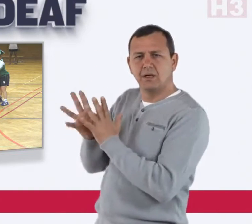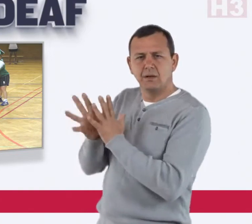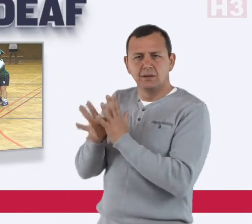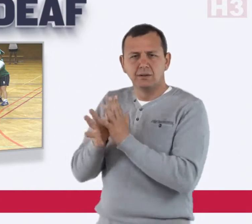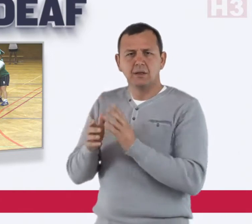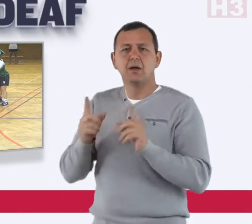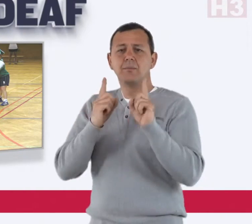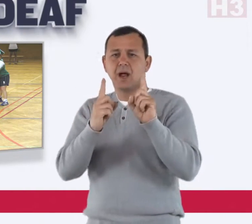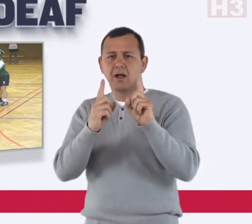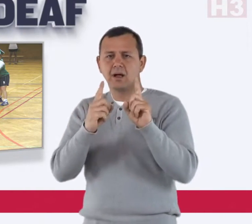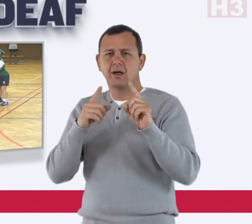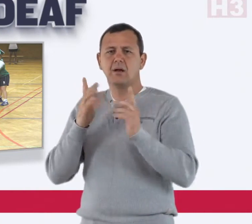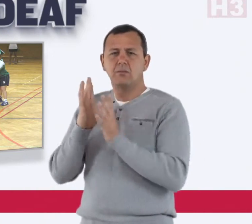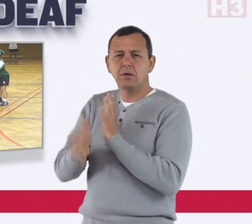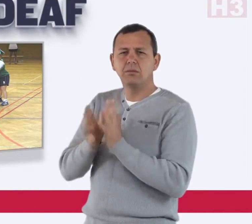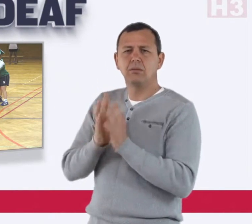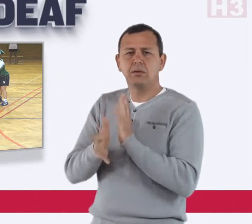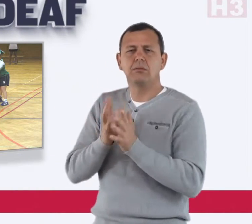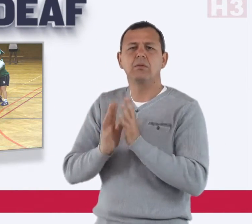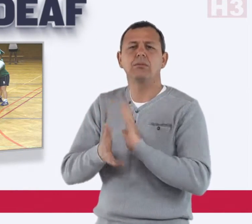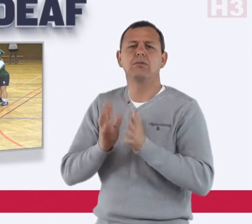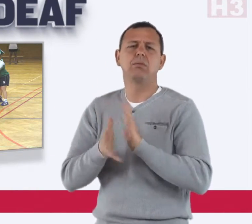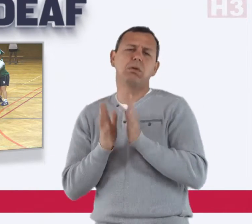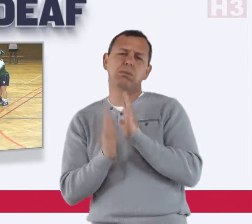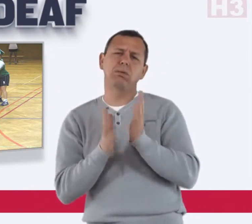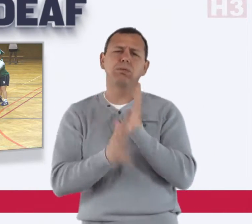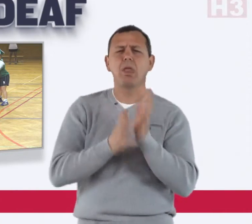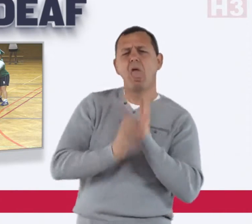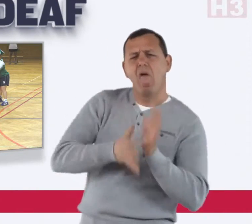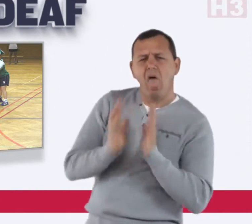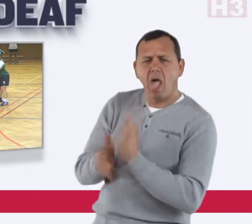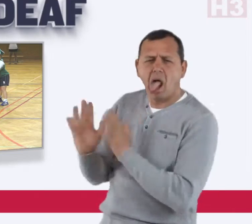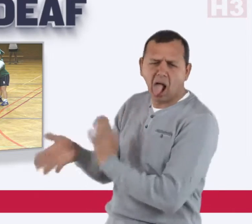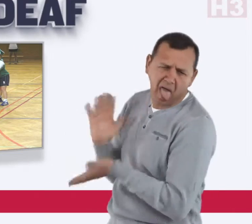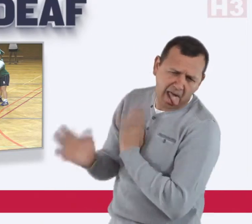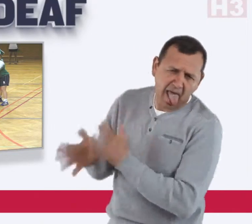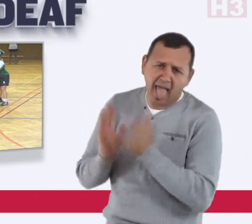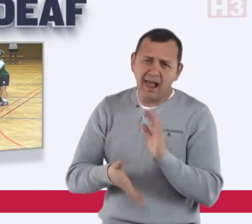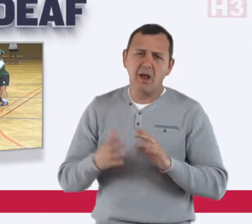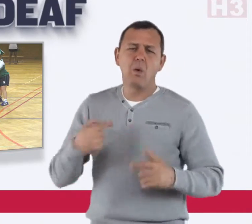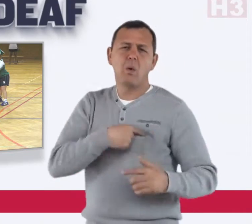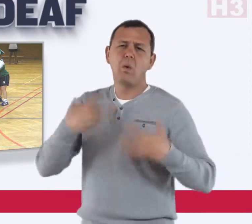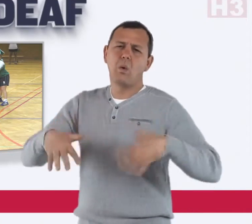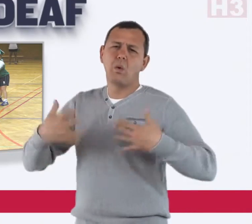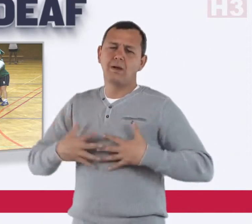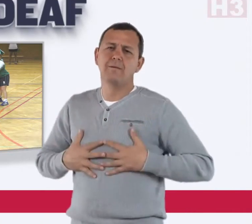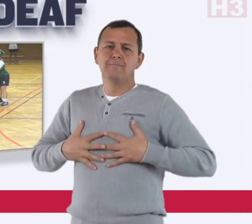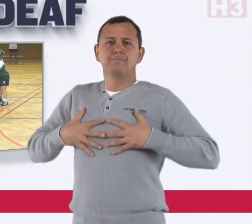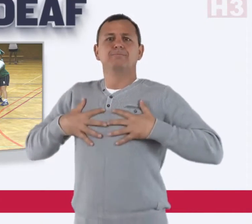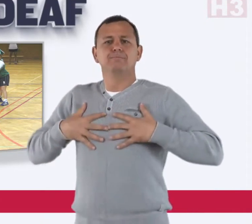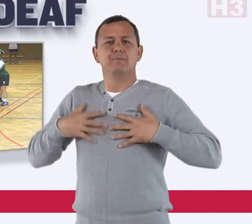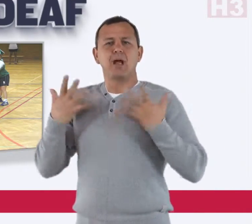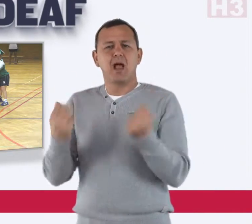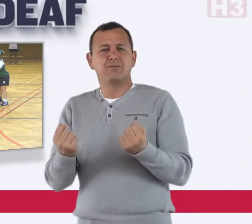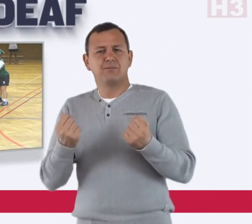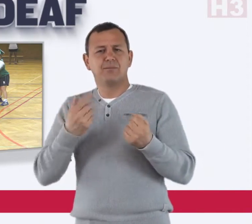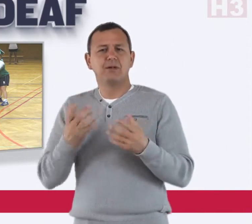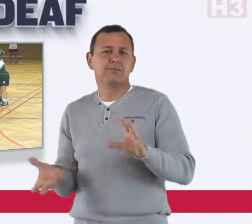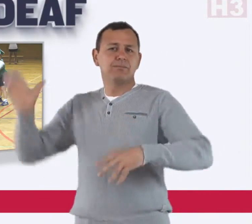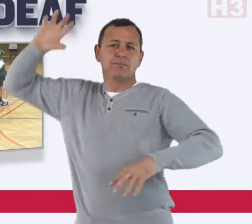language but he eventually became fluent in it, and he is proud that there is now